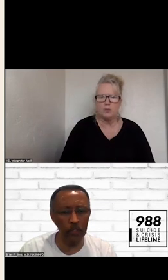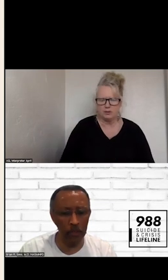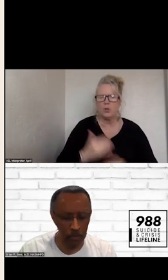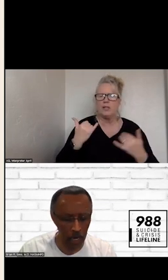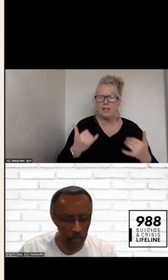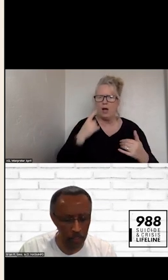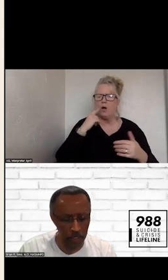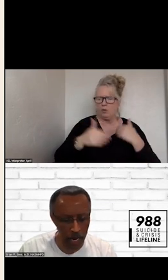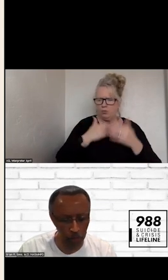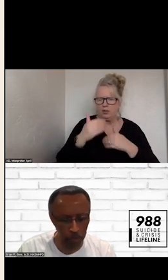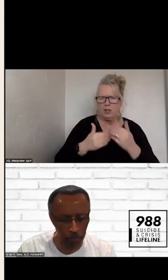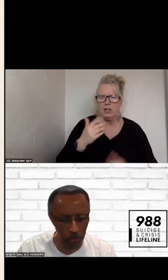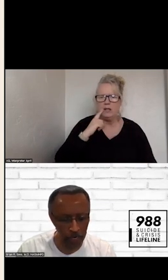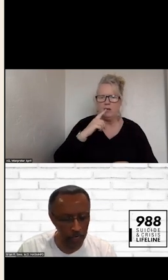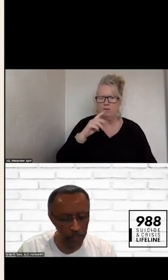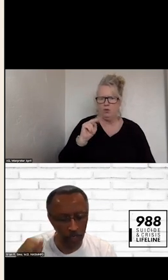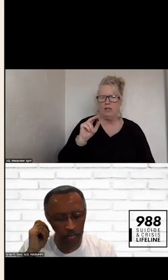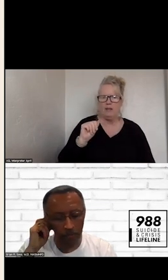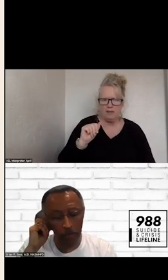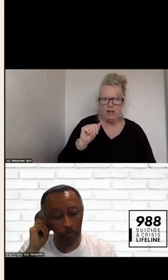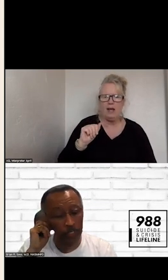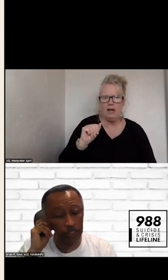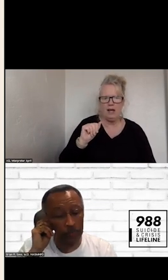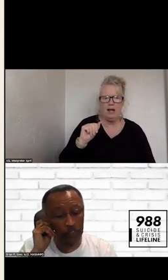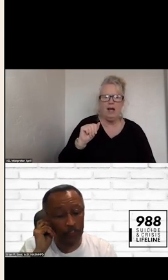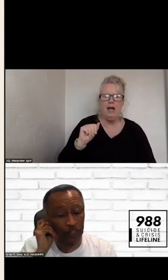TO THE NASMHPD REPORT AND TODAY WE HAVE AMY WHO IS THE